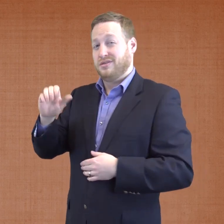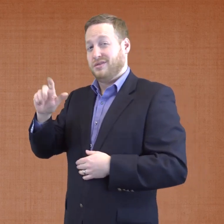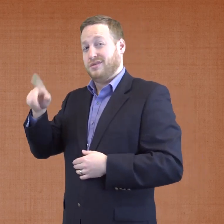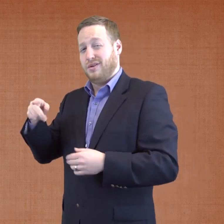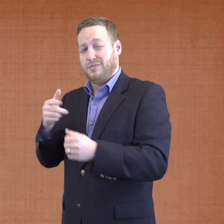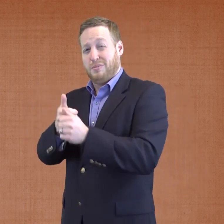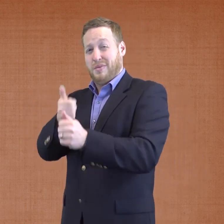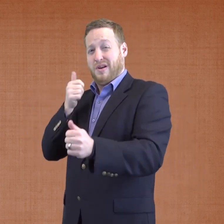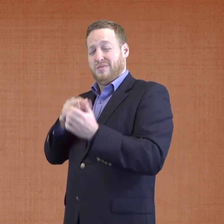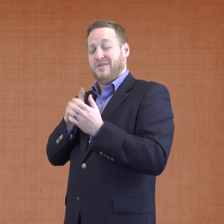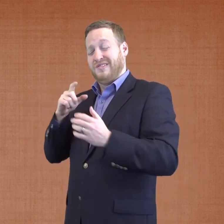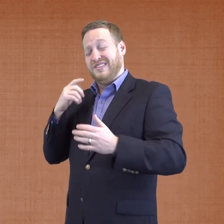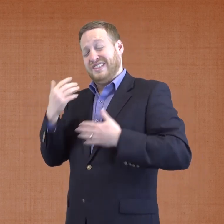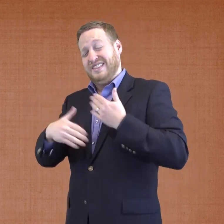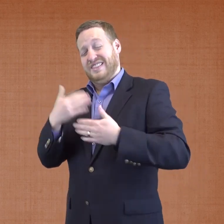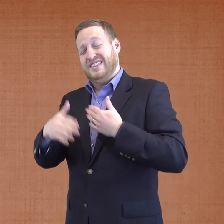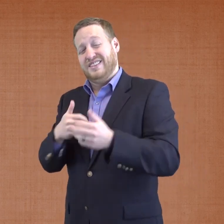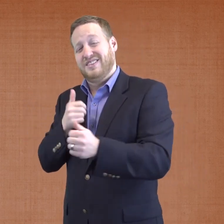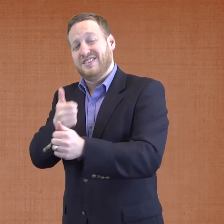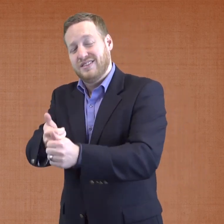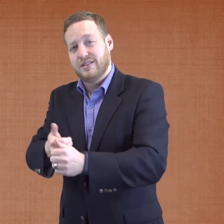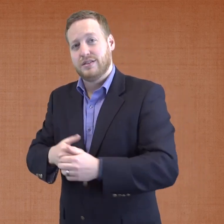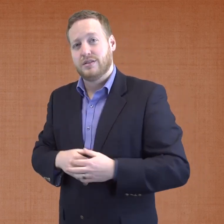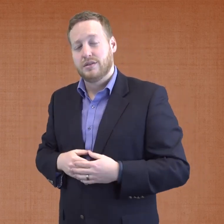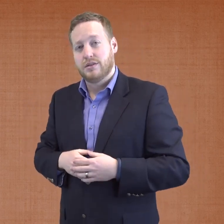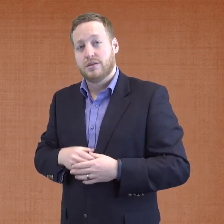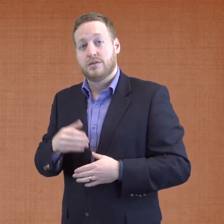The children start school at a disadvantage because they need to learn both BICS and CALP simultaneously.